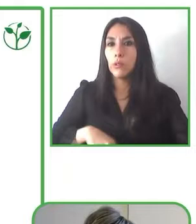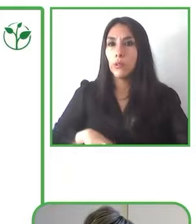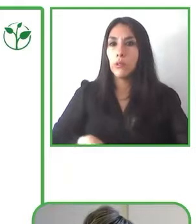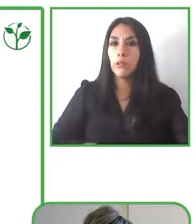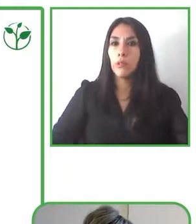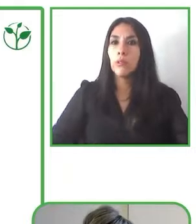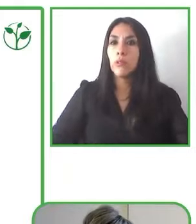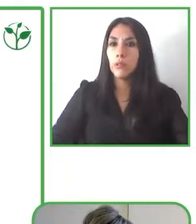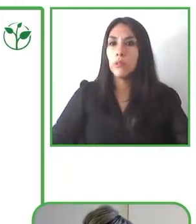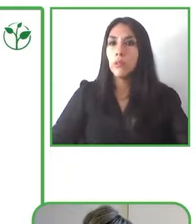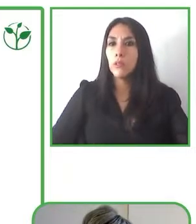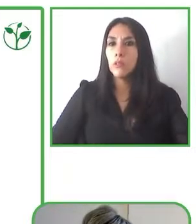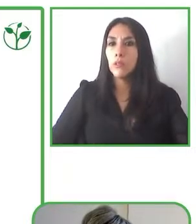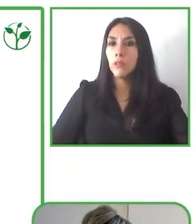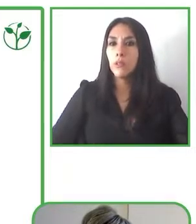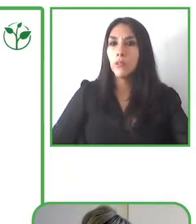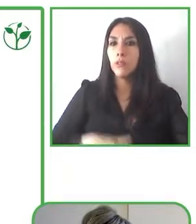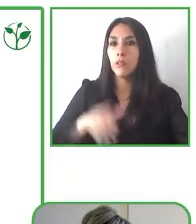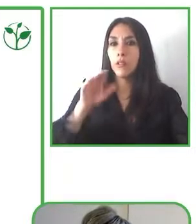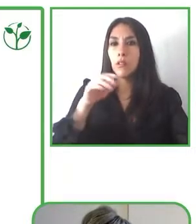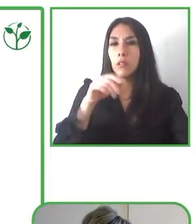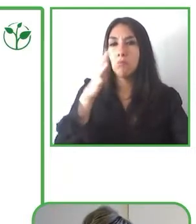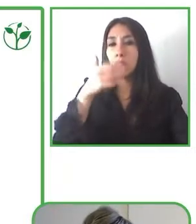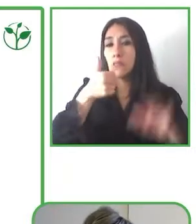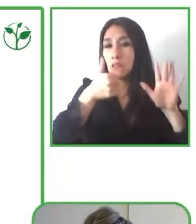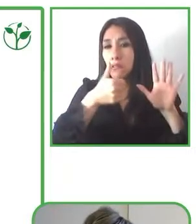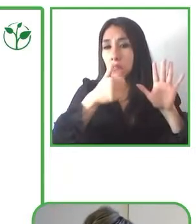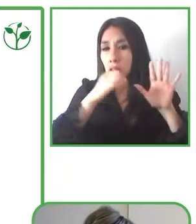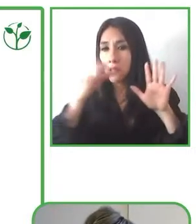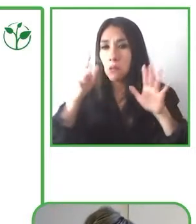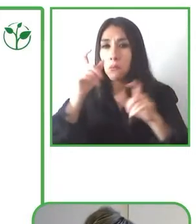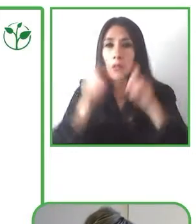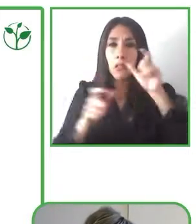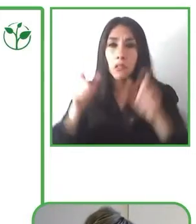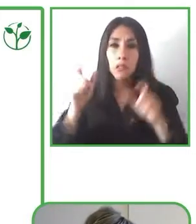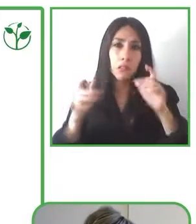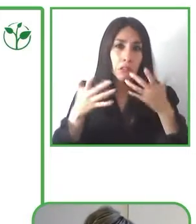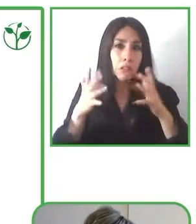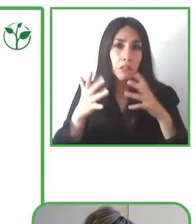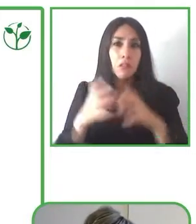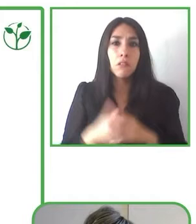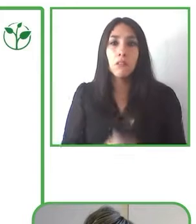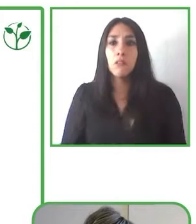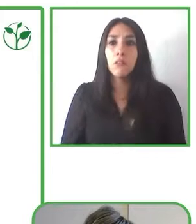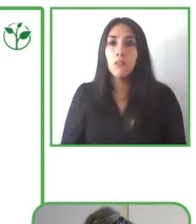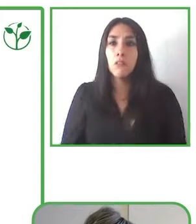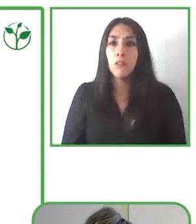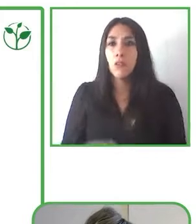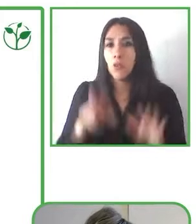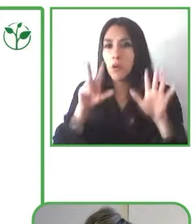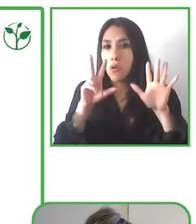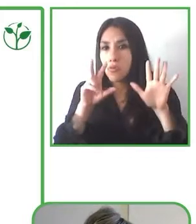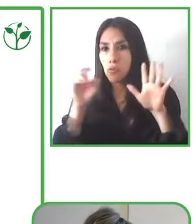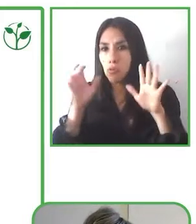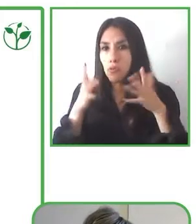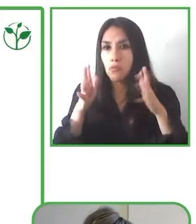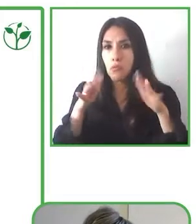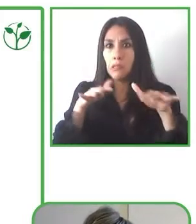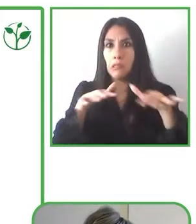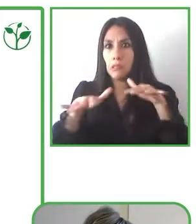on this app we have more than 600 ever users on average per month and we have